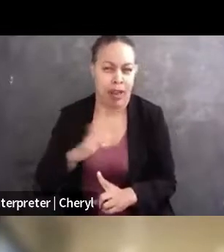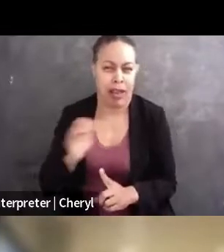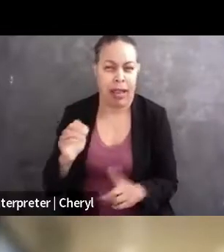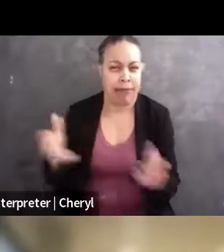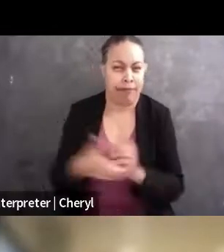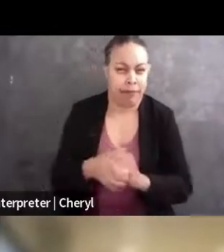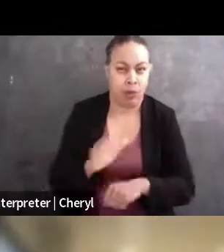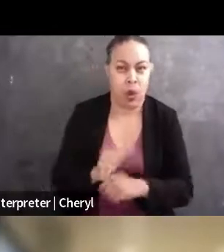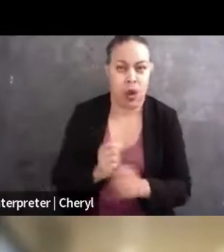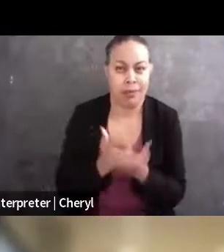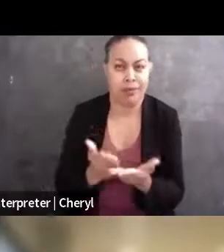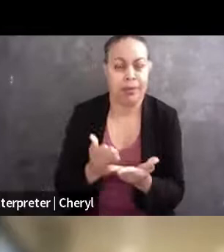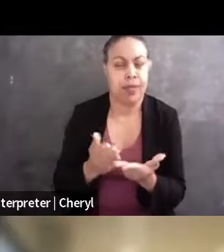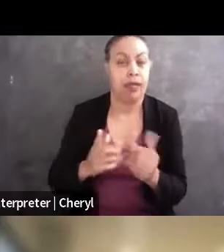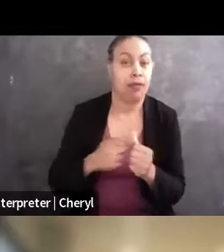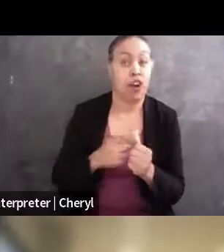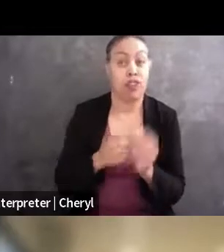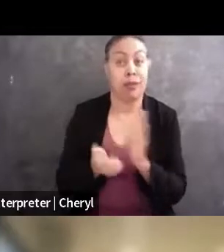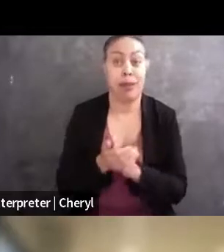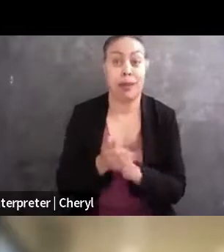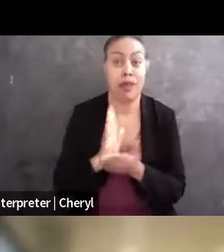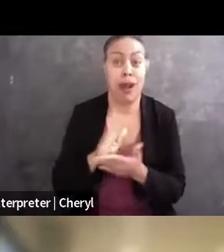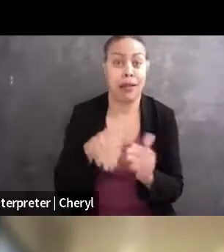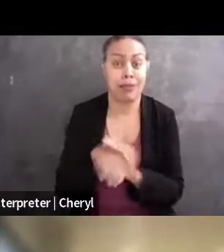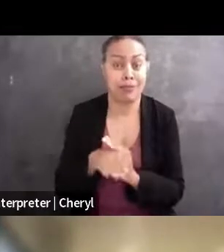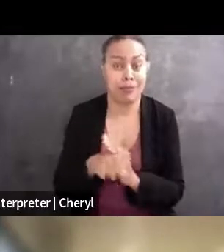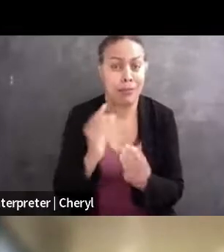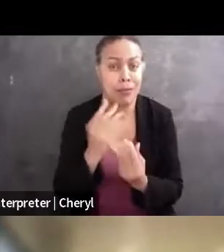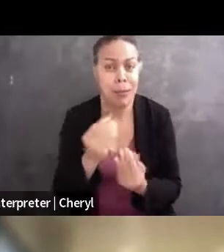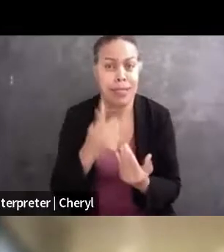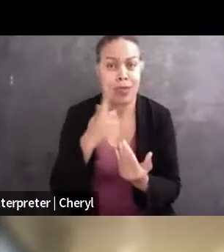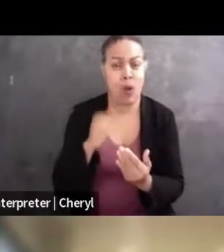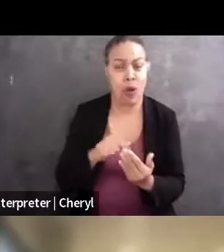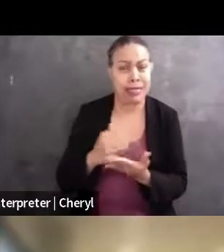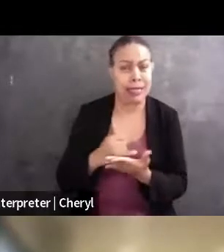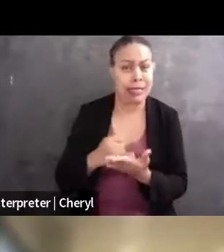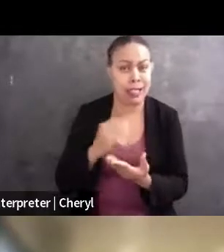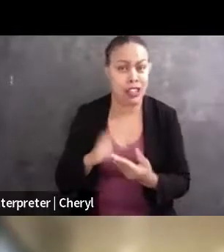a First Amendment right of access to opinions of the Foreign Intelligence Surveillance Court. So all sorts of things.